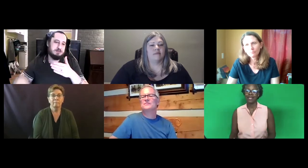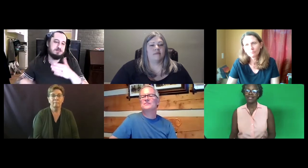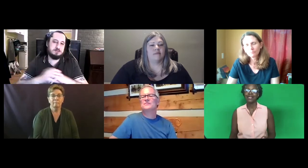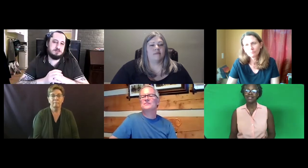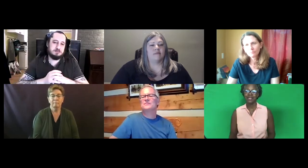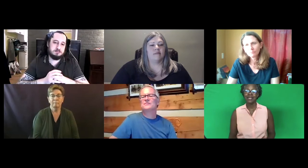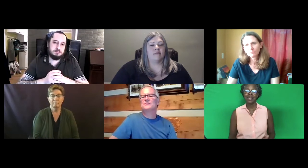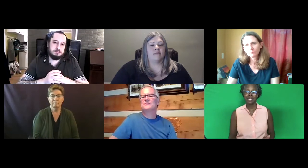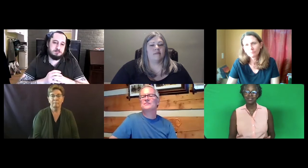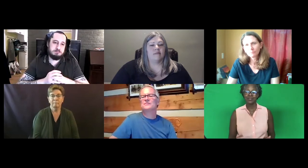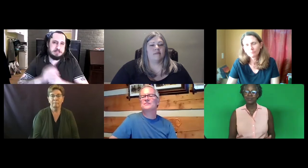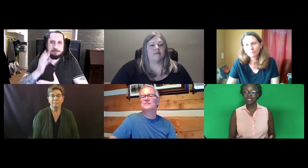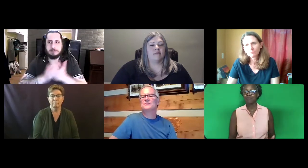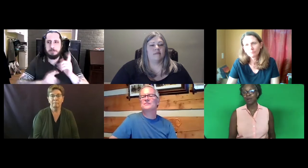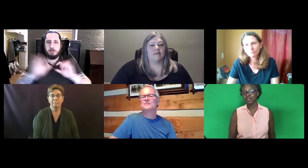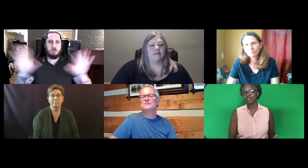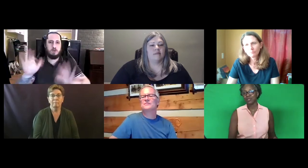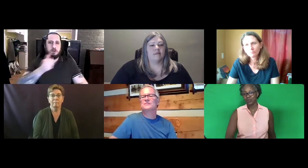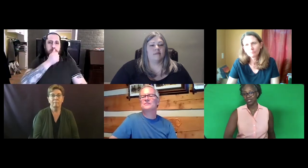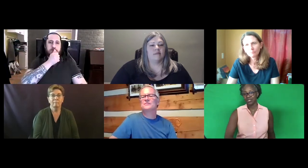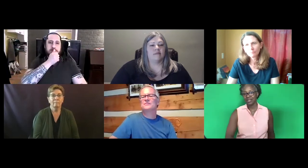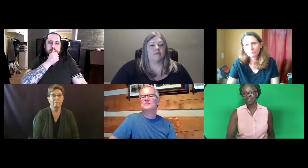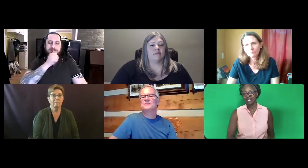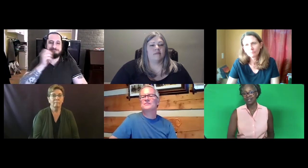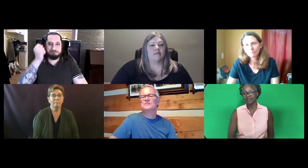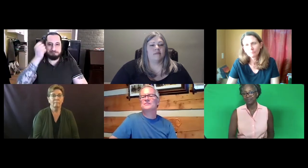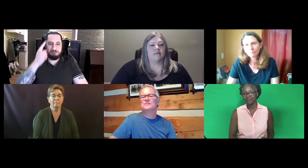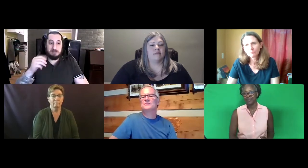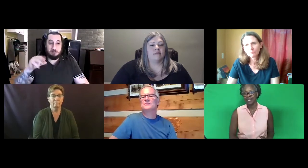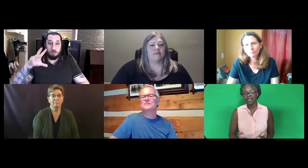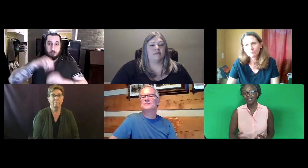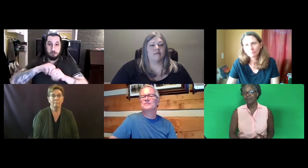And then also think about the results of the data.